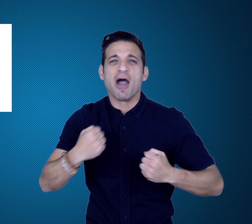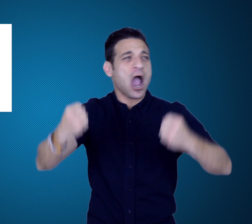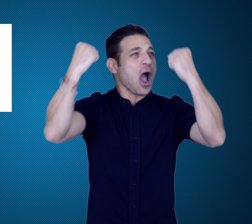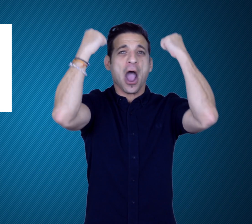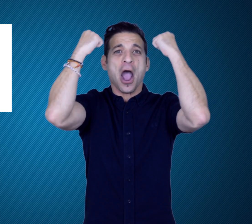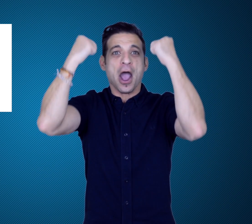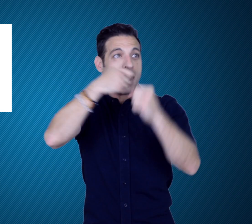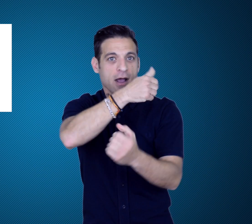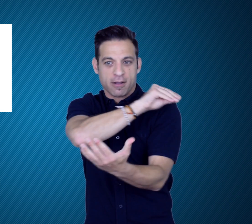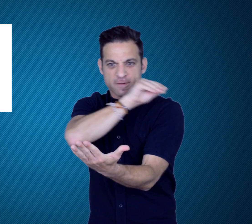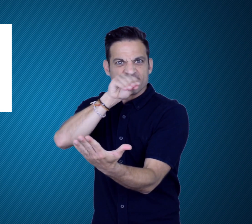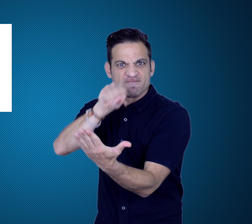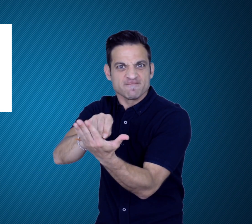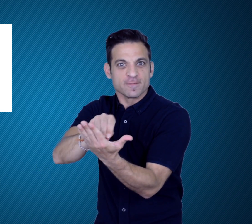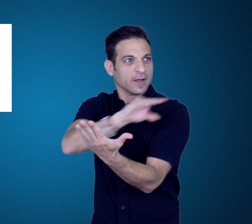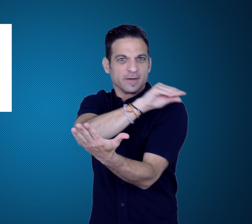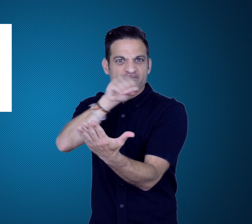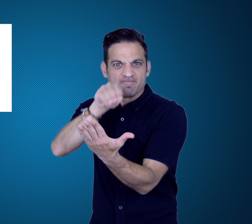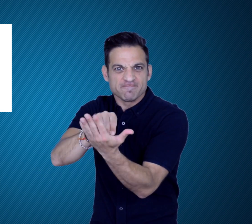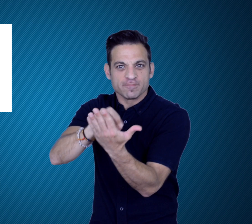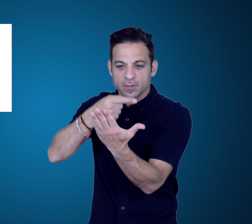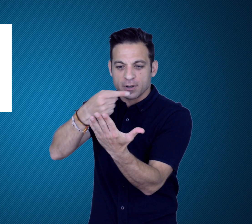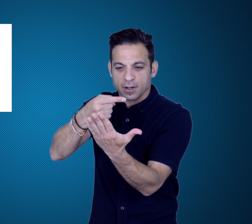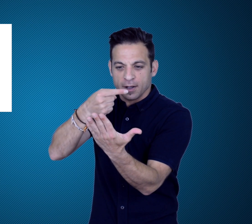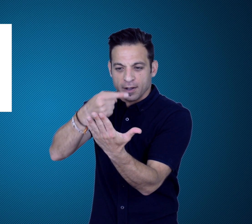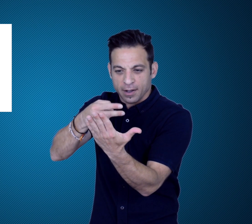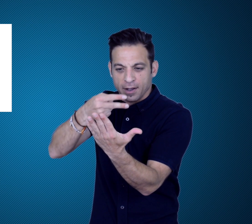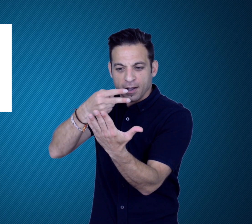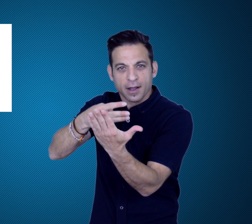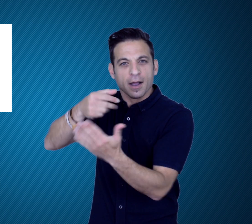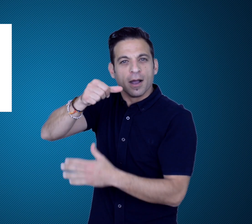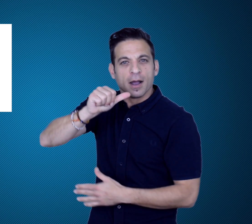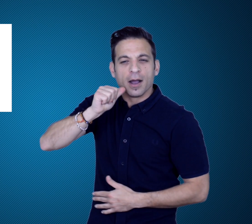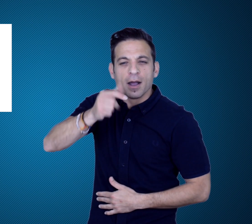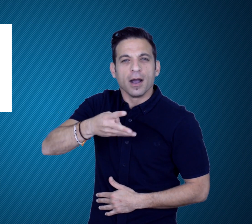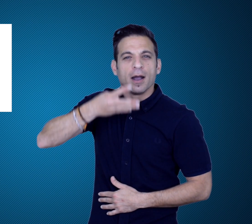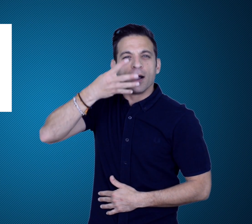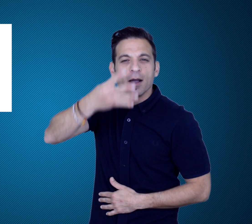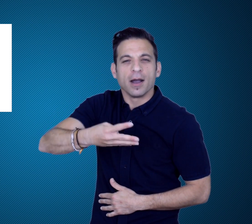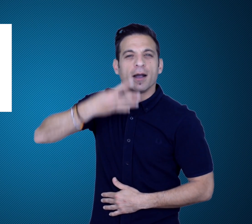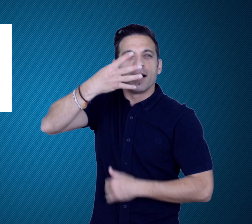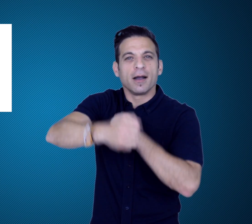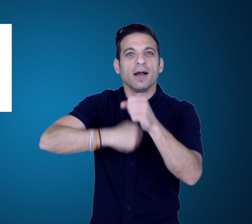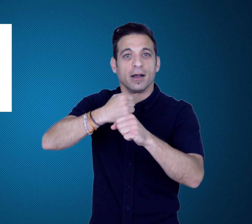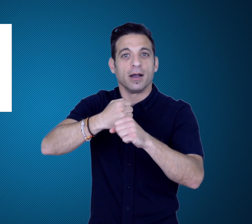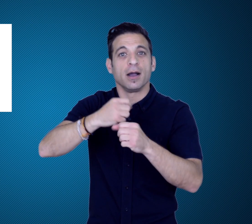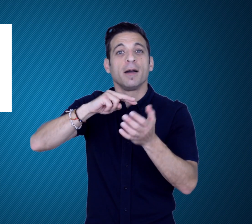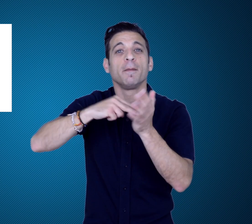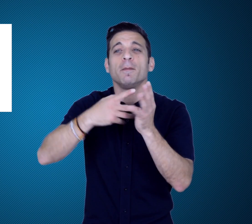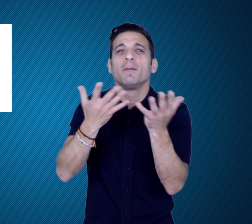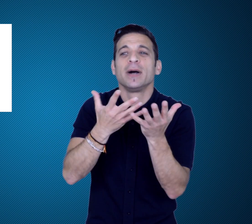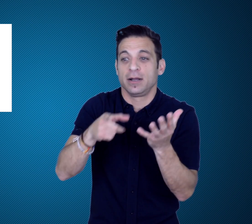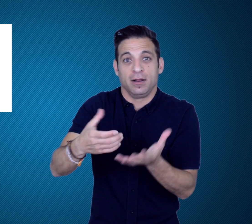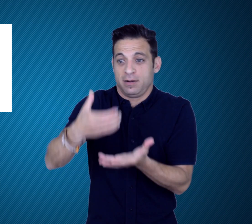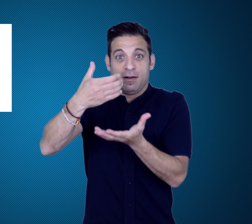the engraved year and name of the winner,